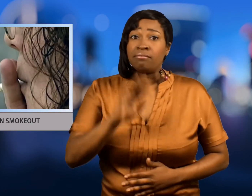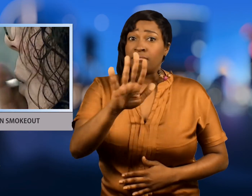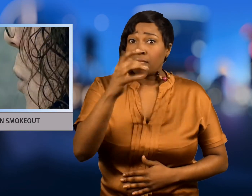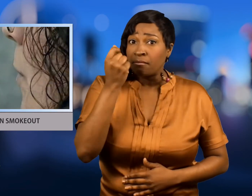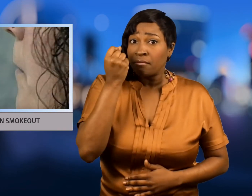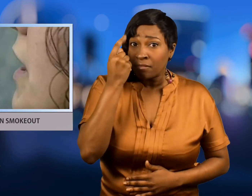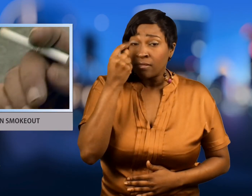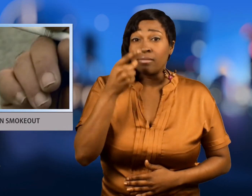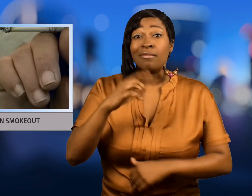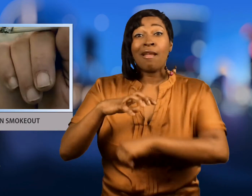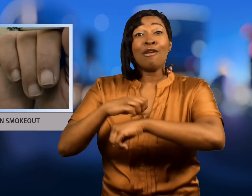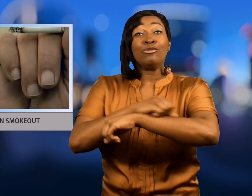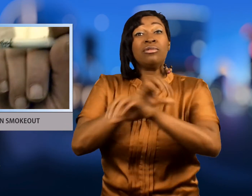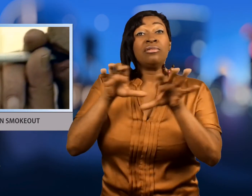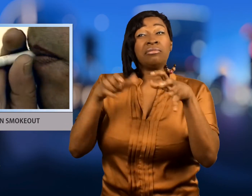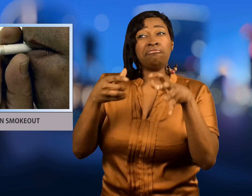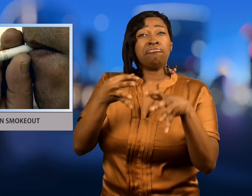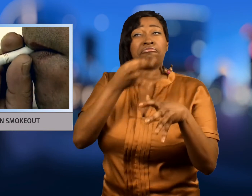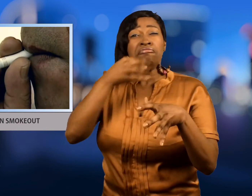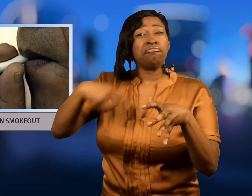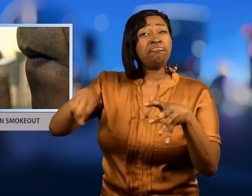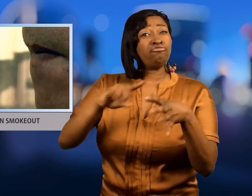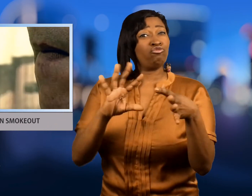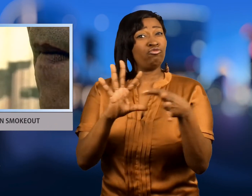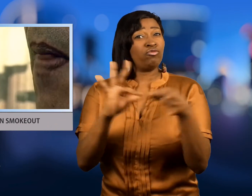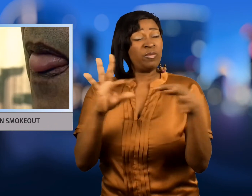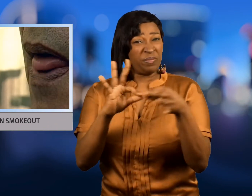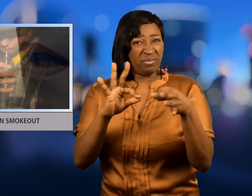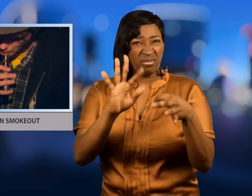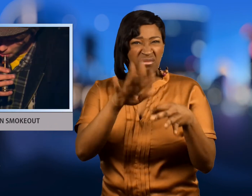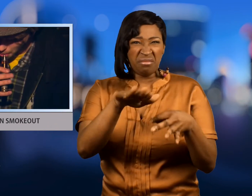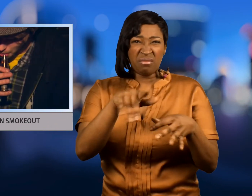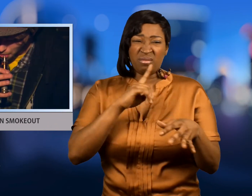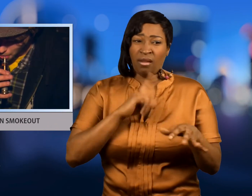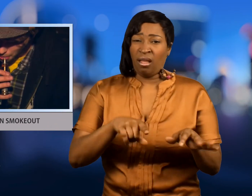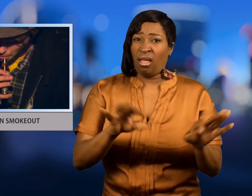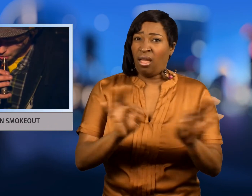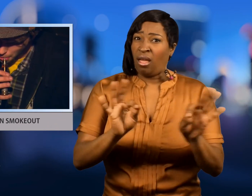But experts at the Cancer Society say quitting,